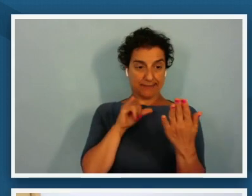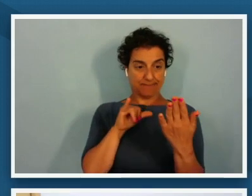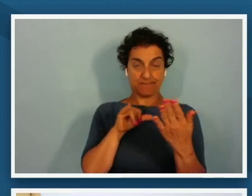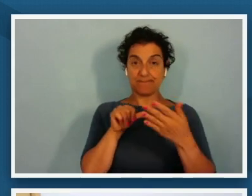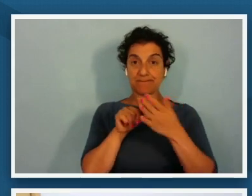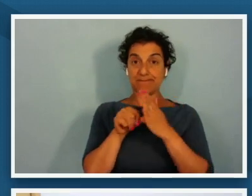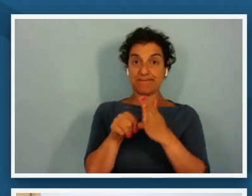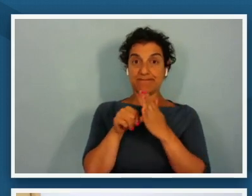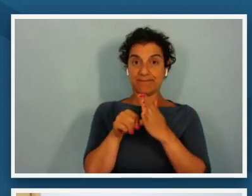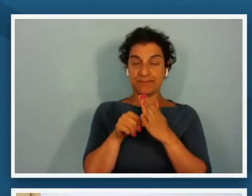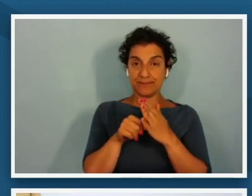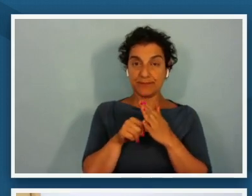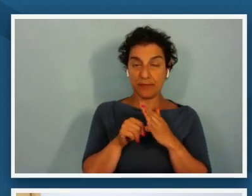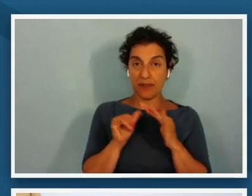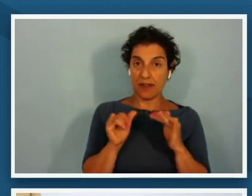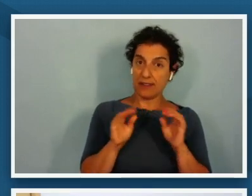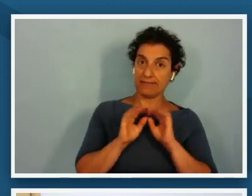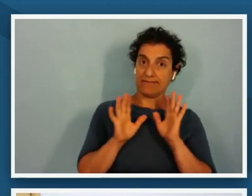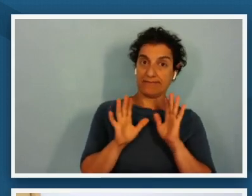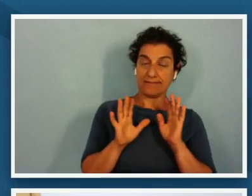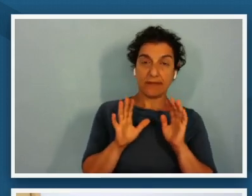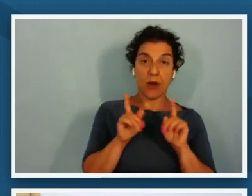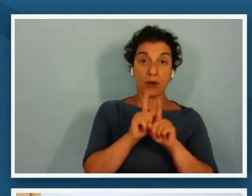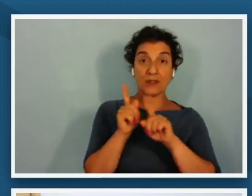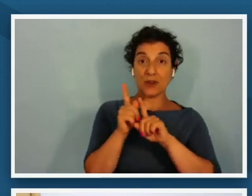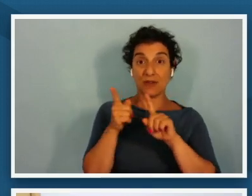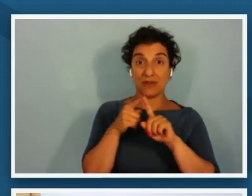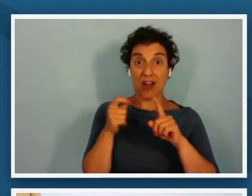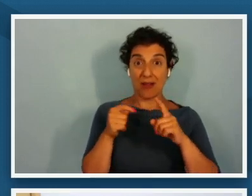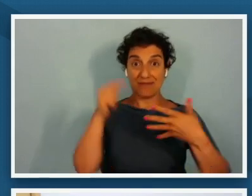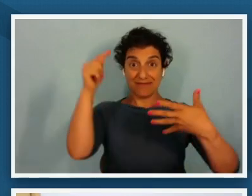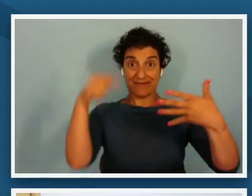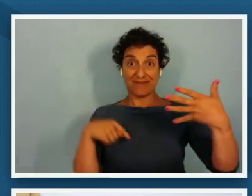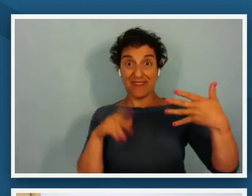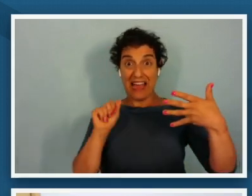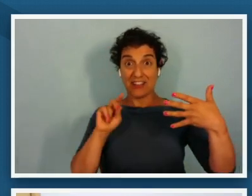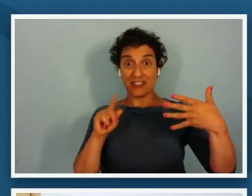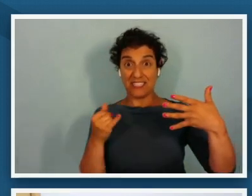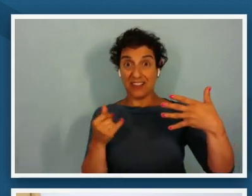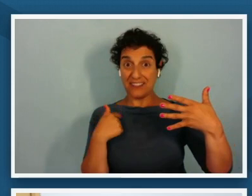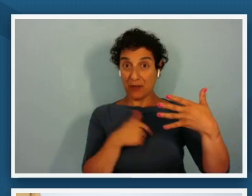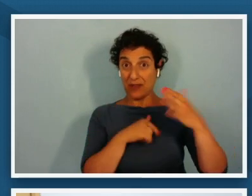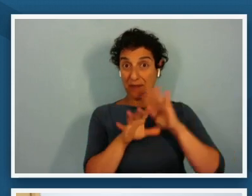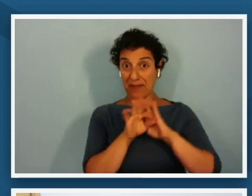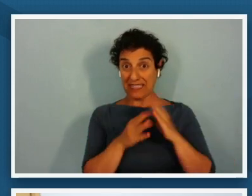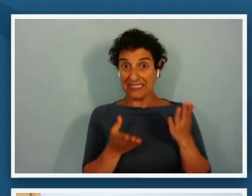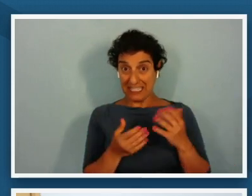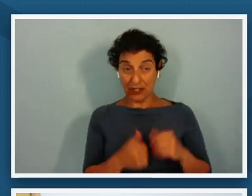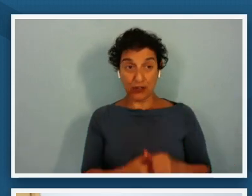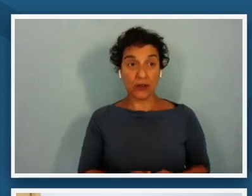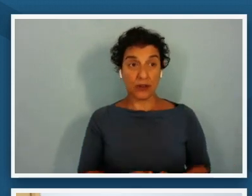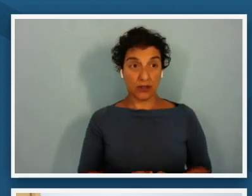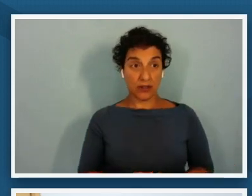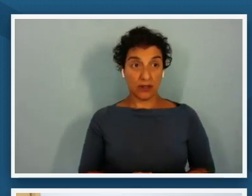uh is particularly out of the collection of adjectives that we have picked um for